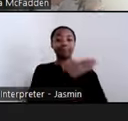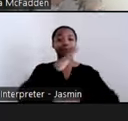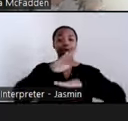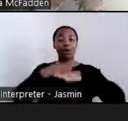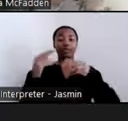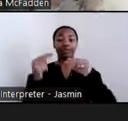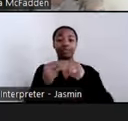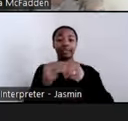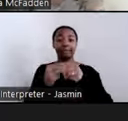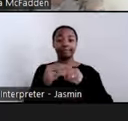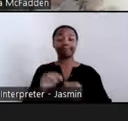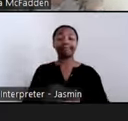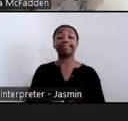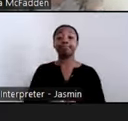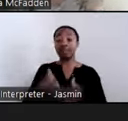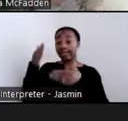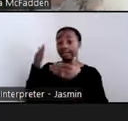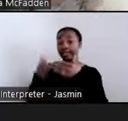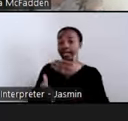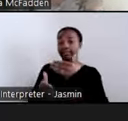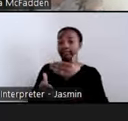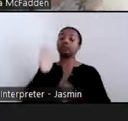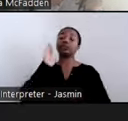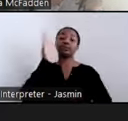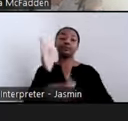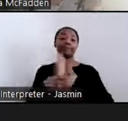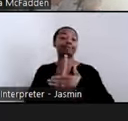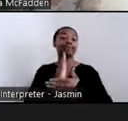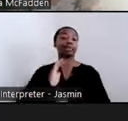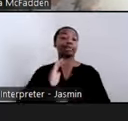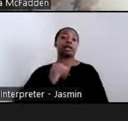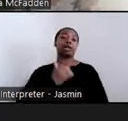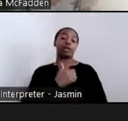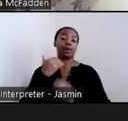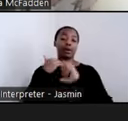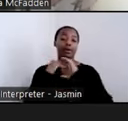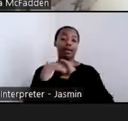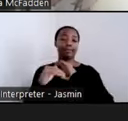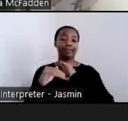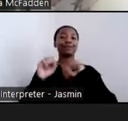we will share email addresses so that you can also be in touch with us to get periodic updates of what we are up to.